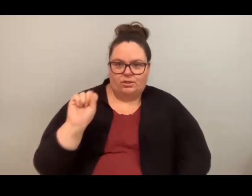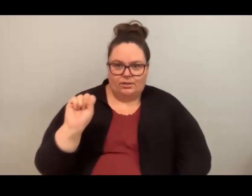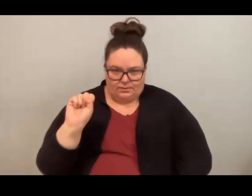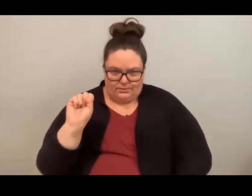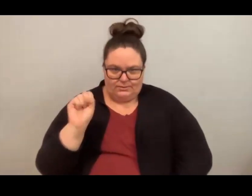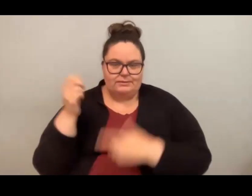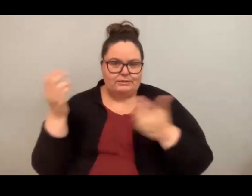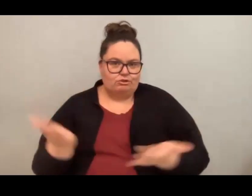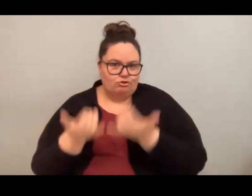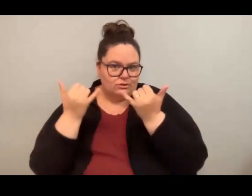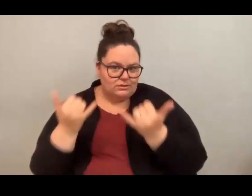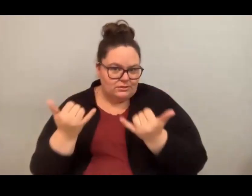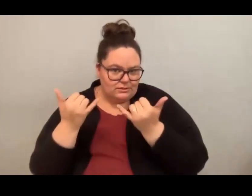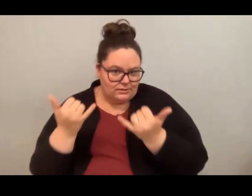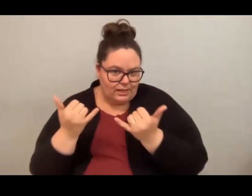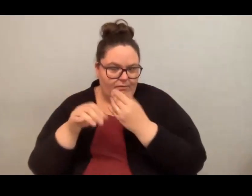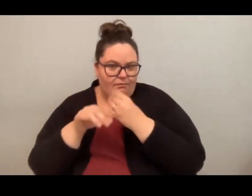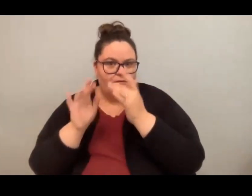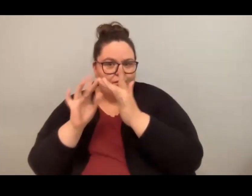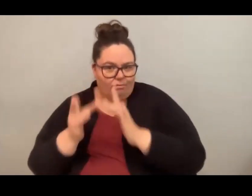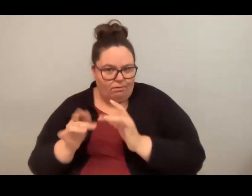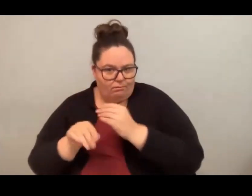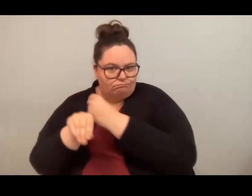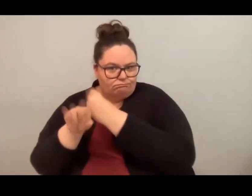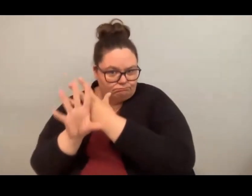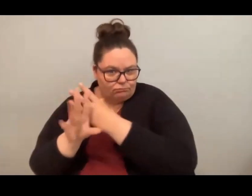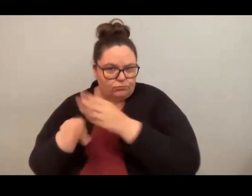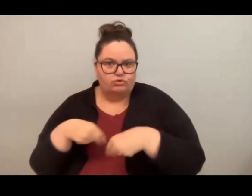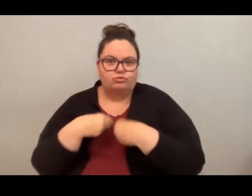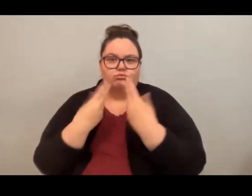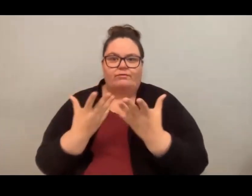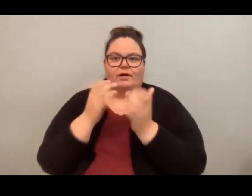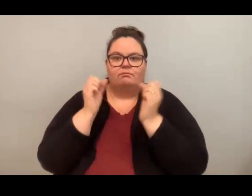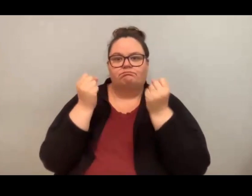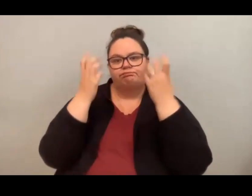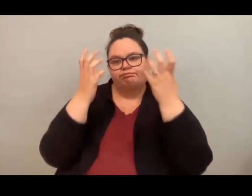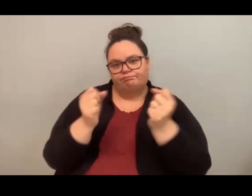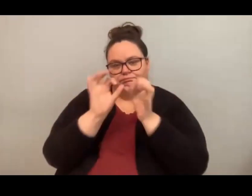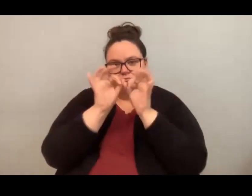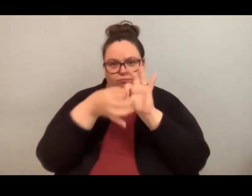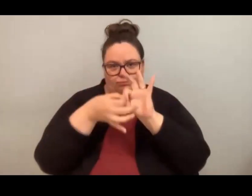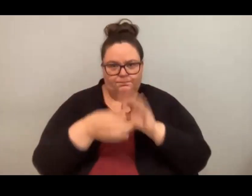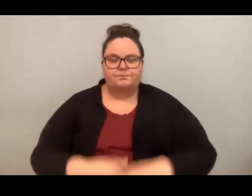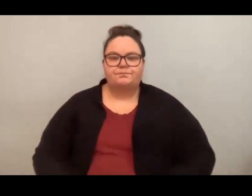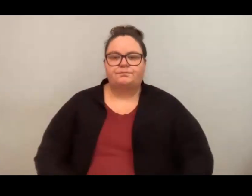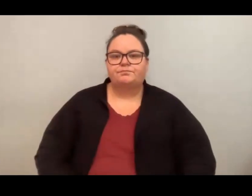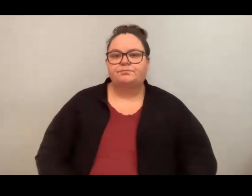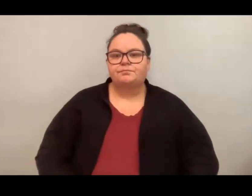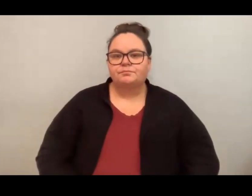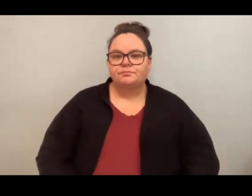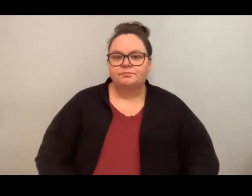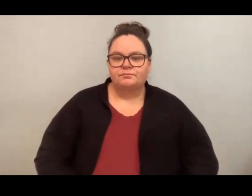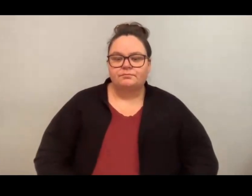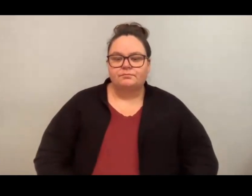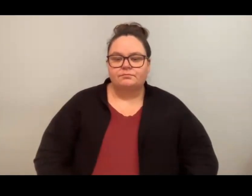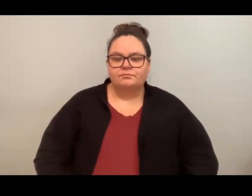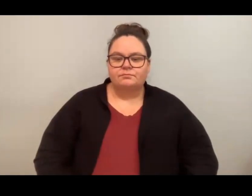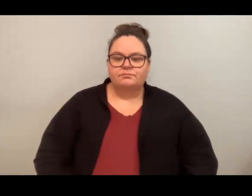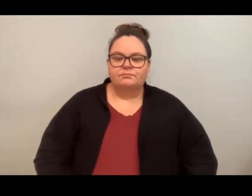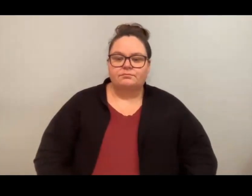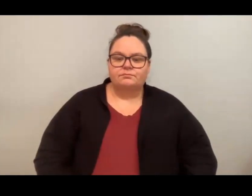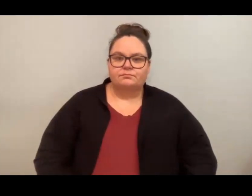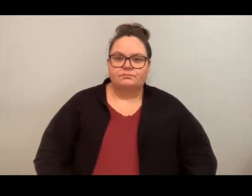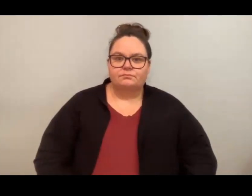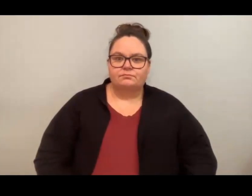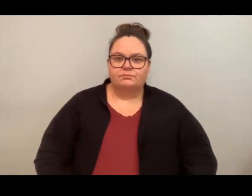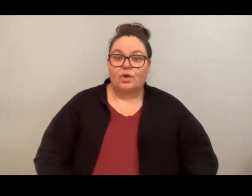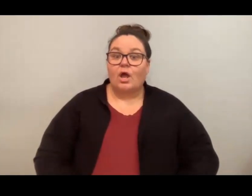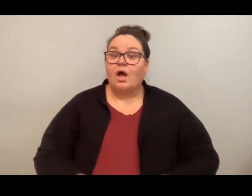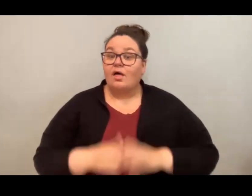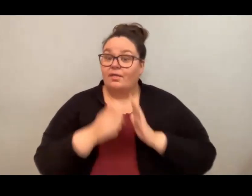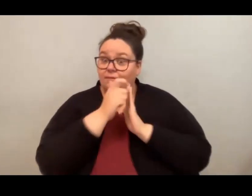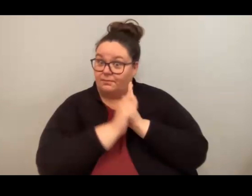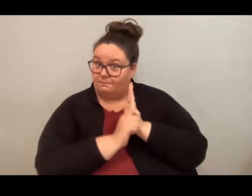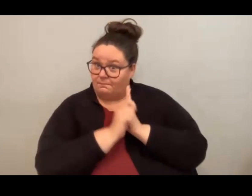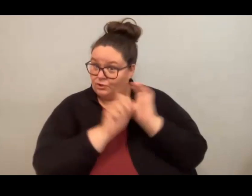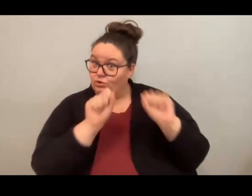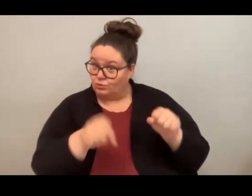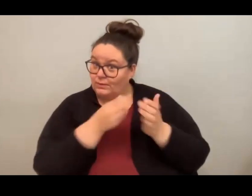with us online to offer ASL interpretation. You can buy a copy of the issue that we're celebrating